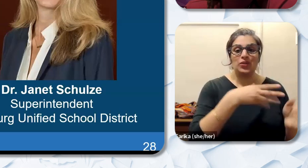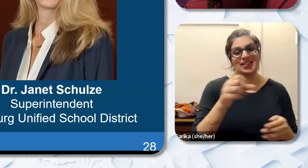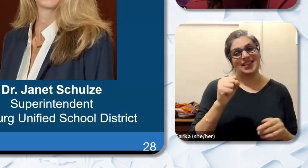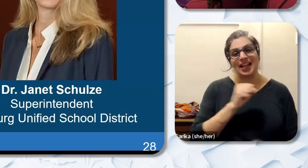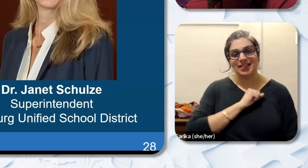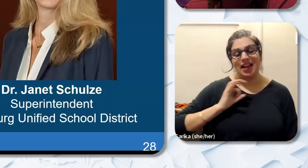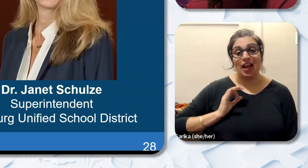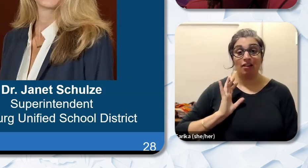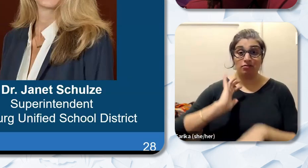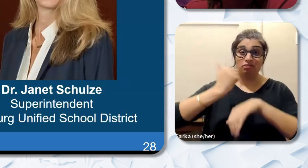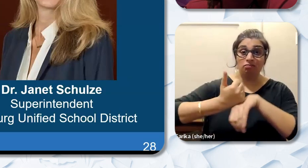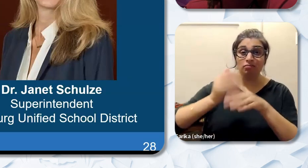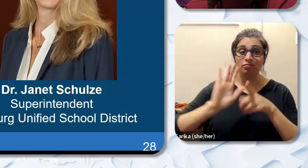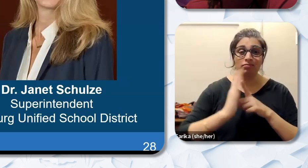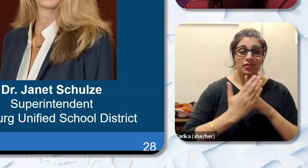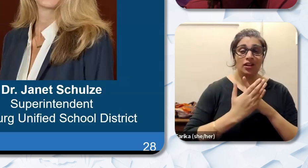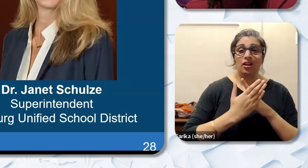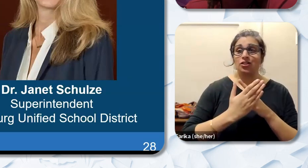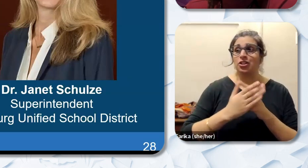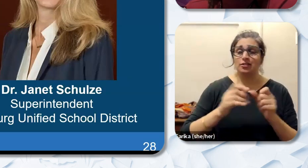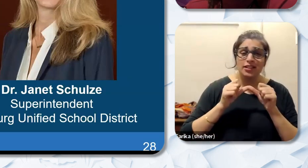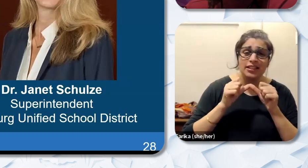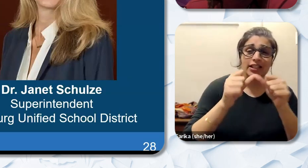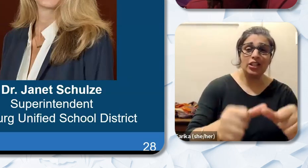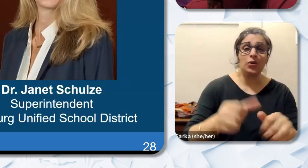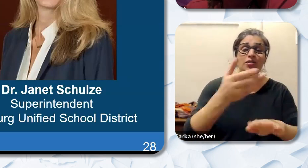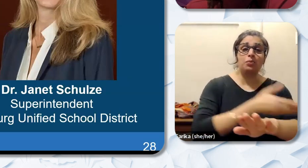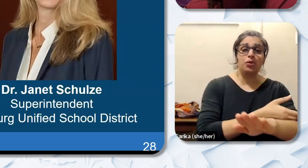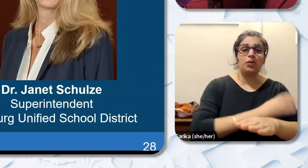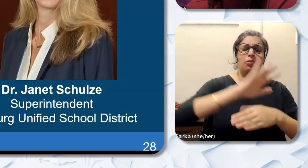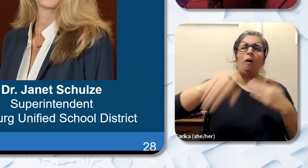a culture of continuous improvement throughout all aspects of her organization. Due to her leadership